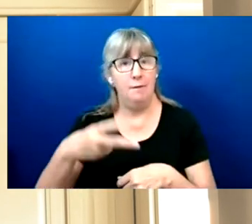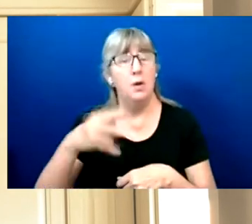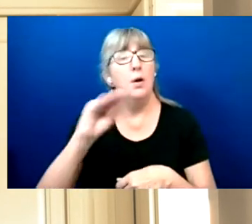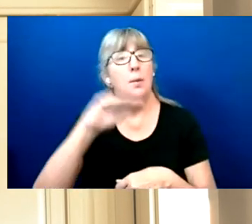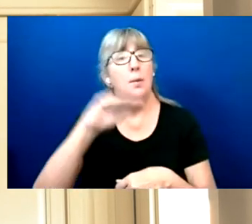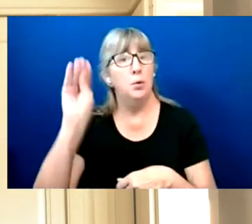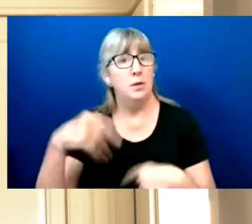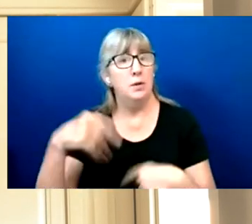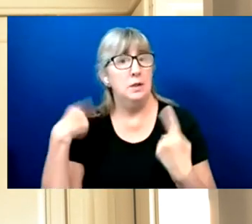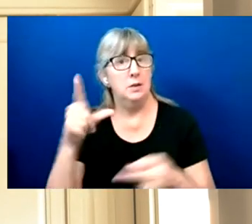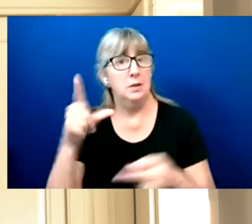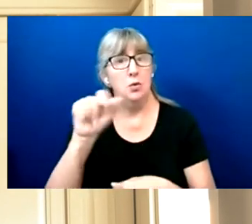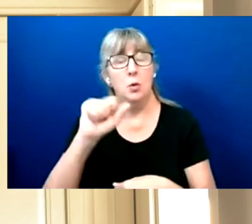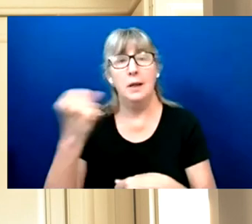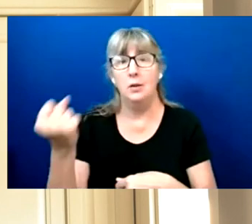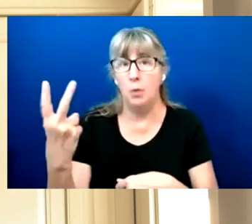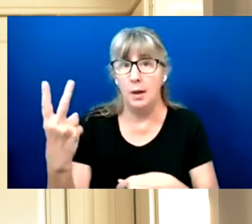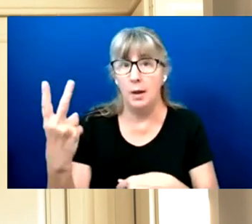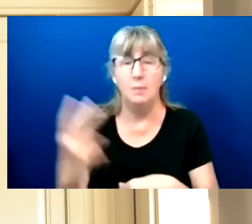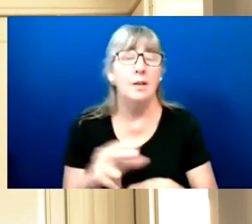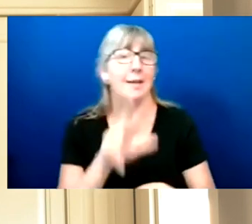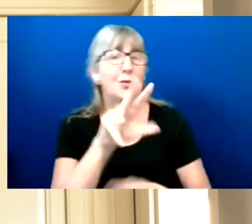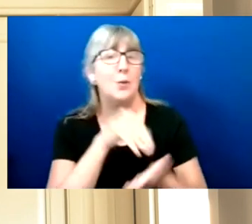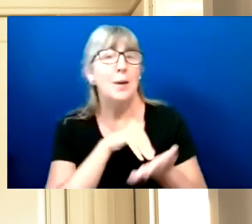That's 3 million additional voters.